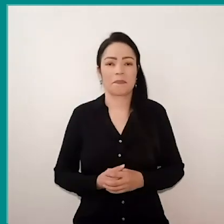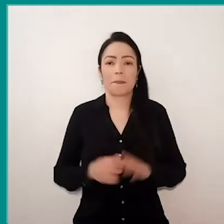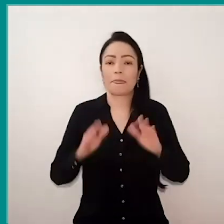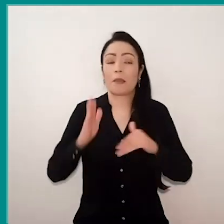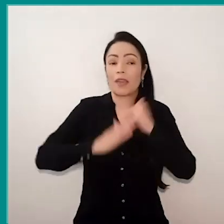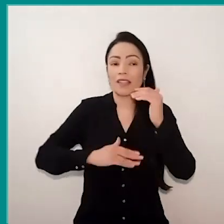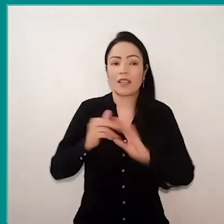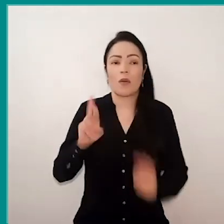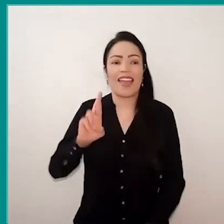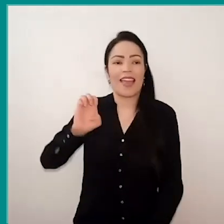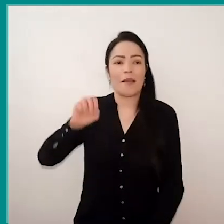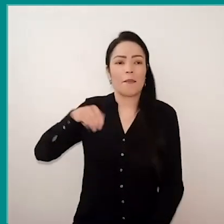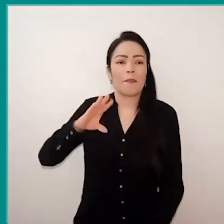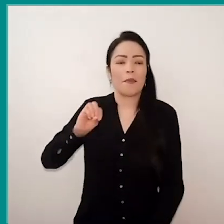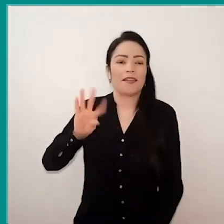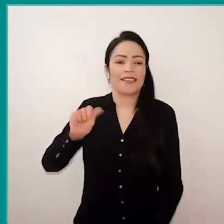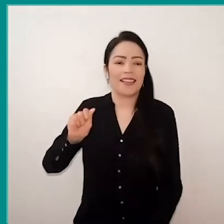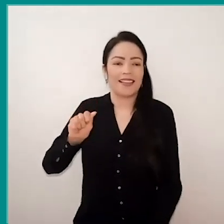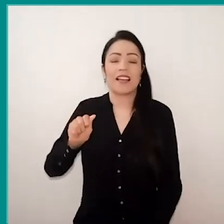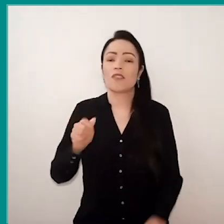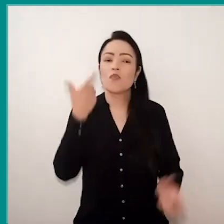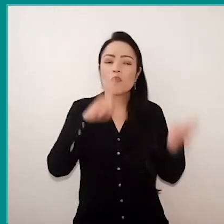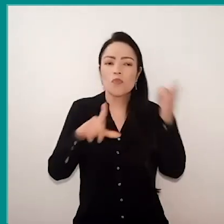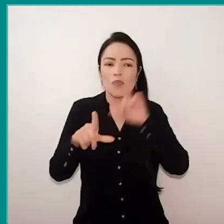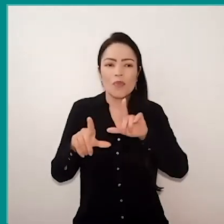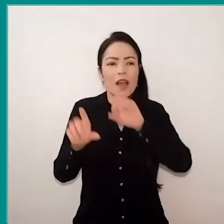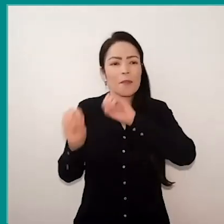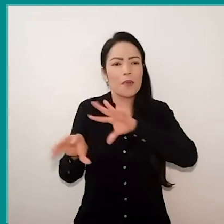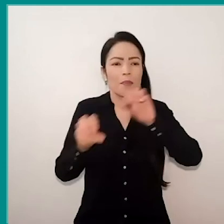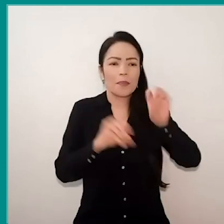succeeded, the educators with the different teams in the units,